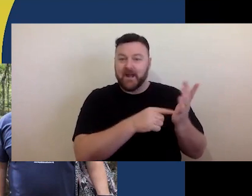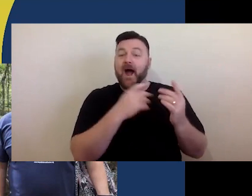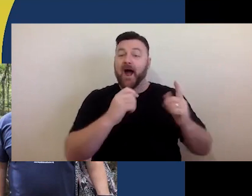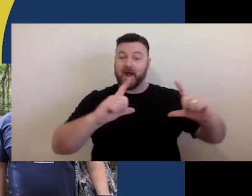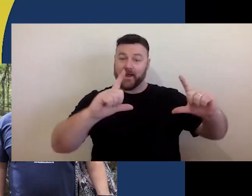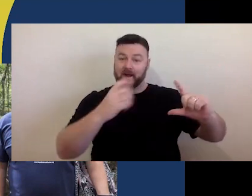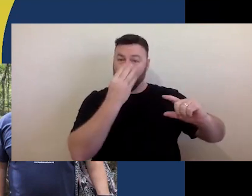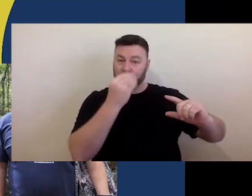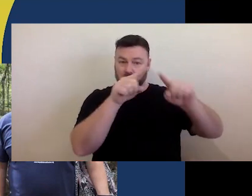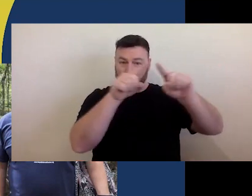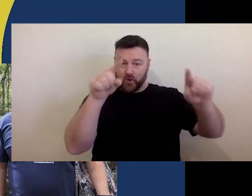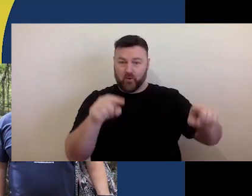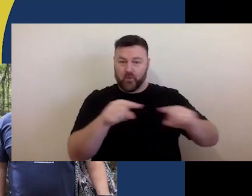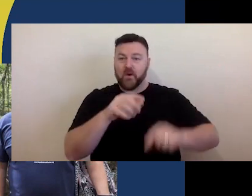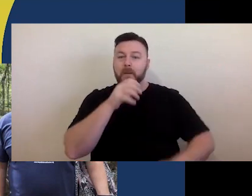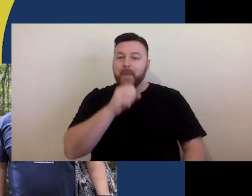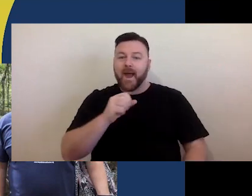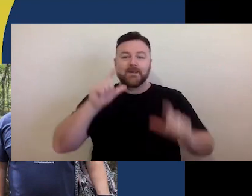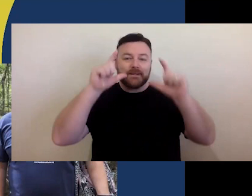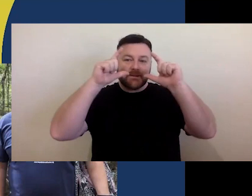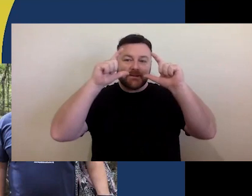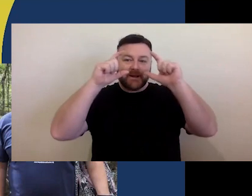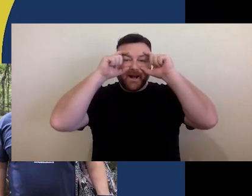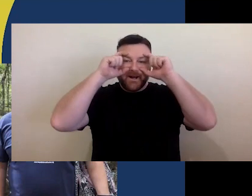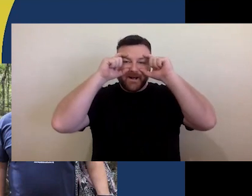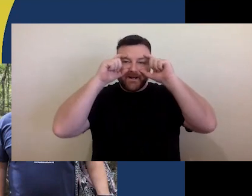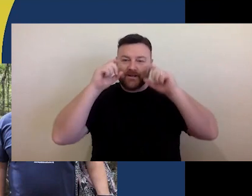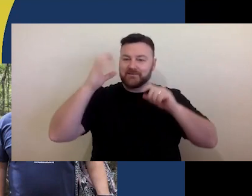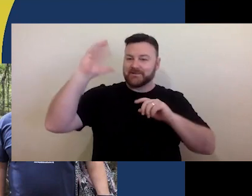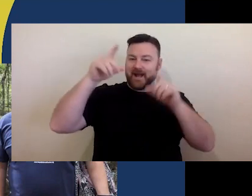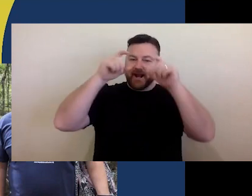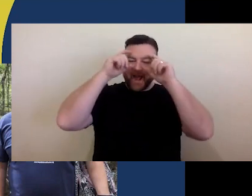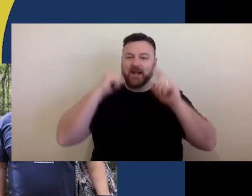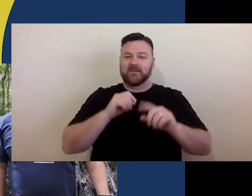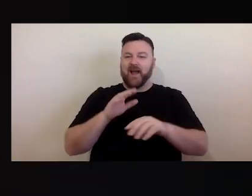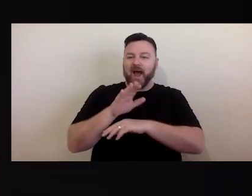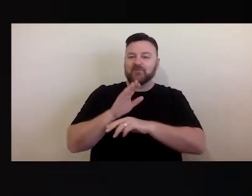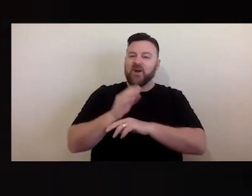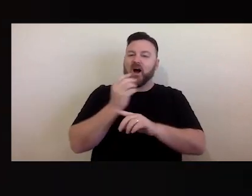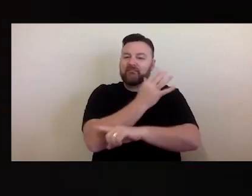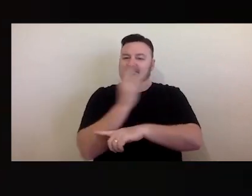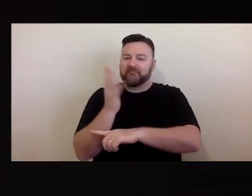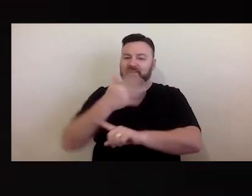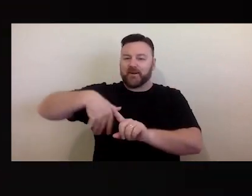man with sunglasses, wearing a blue T-shirt, shot in an outdoor nature setting.